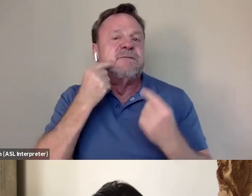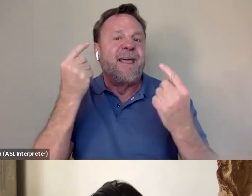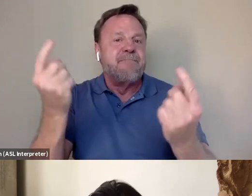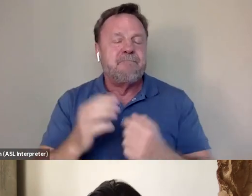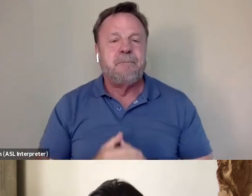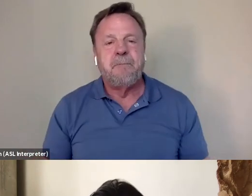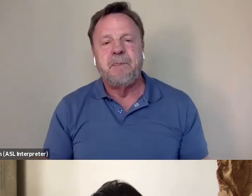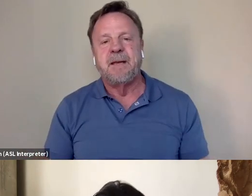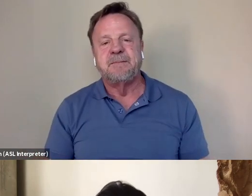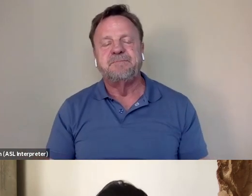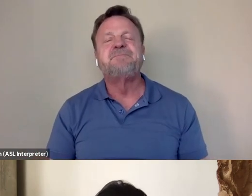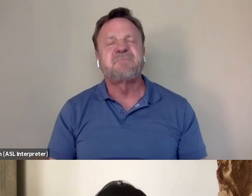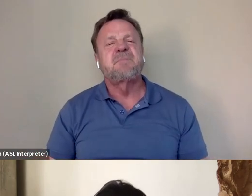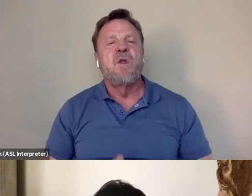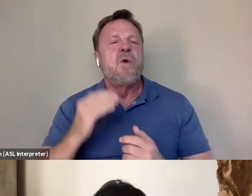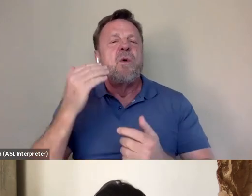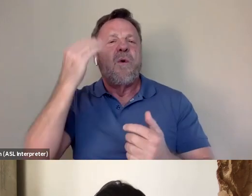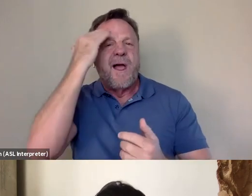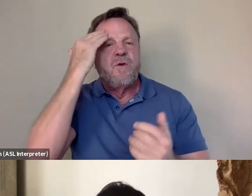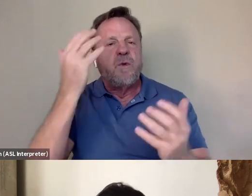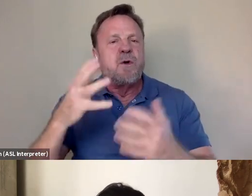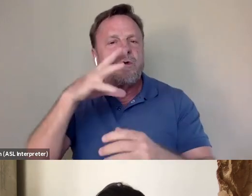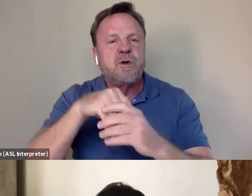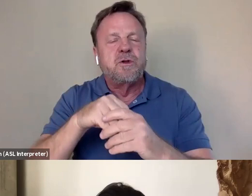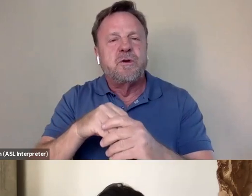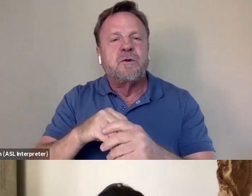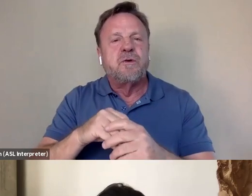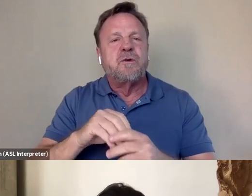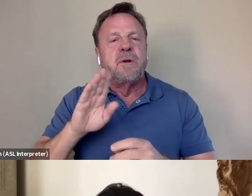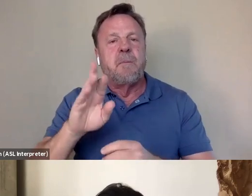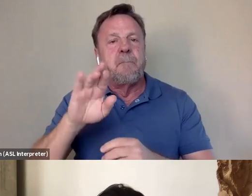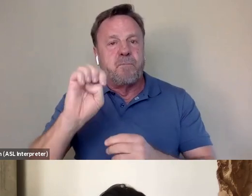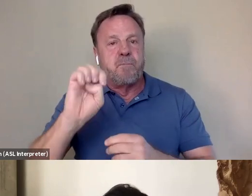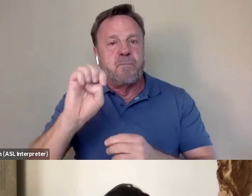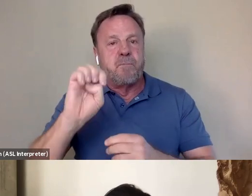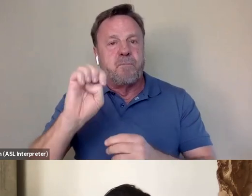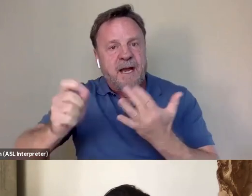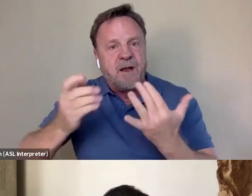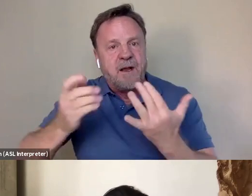Well, we knew that we wanted to really include Bruce's writings throughout the film, because he was such a prolific writer.